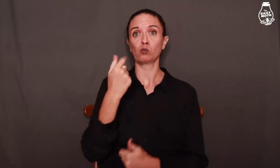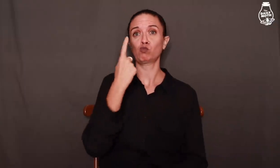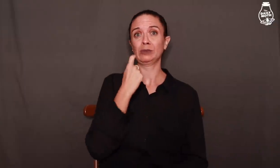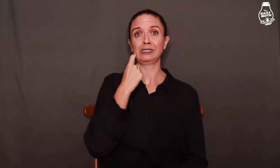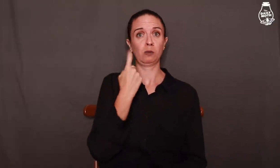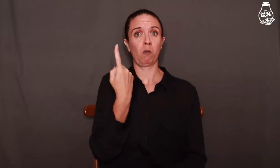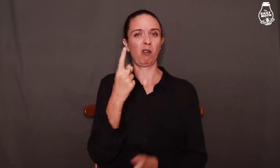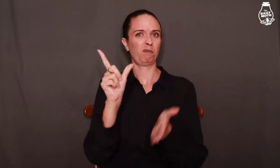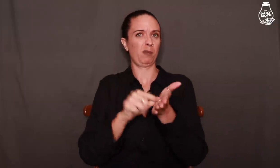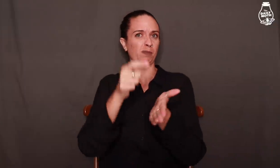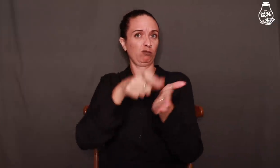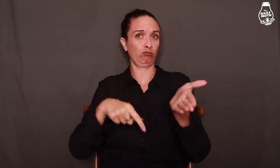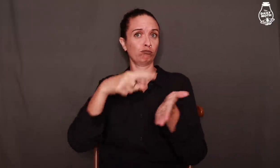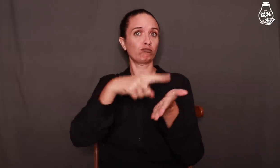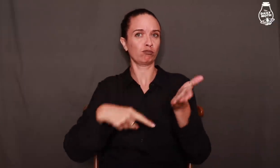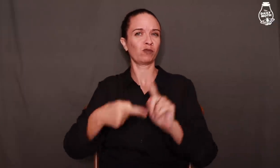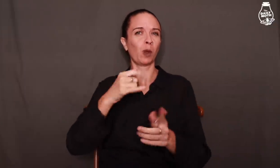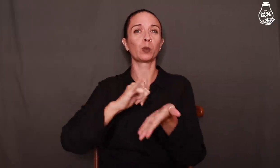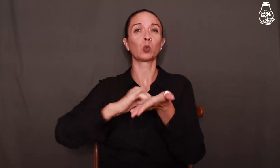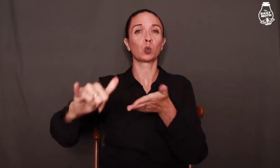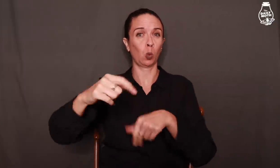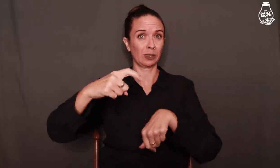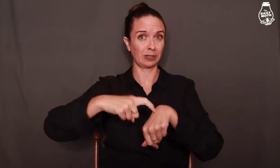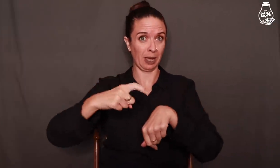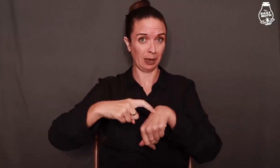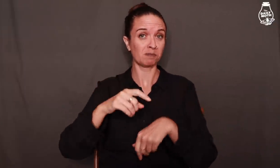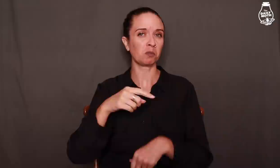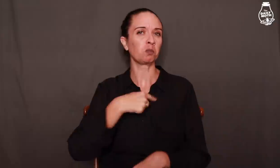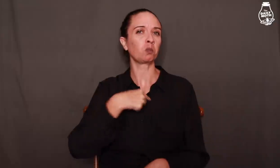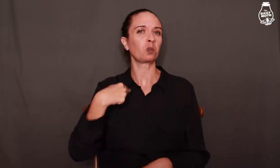The most recent one was published from New York Times.